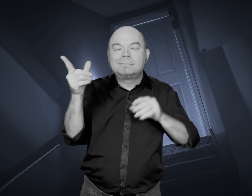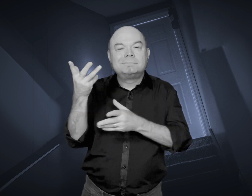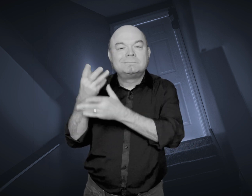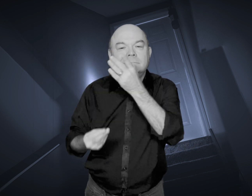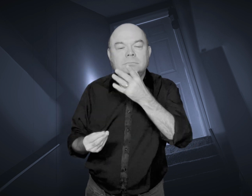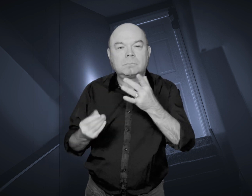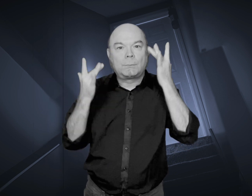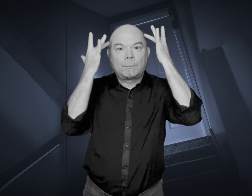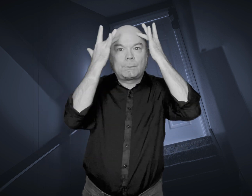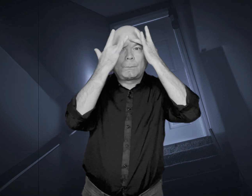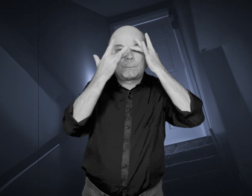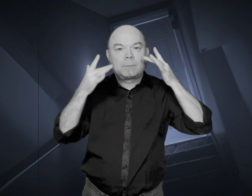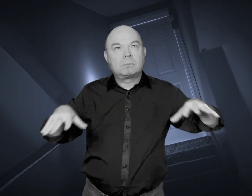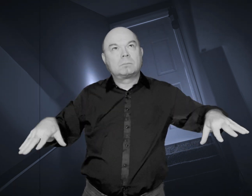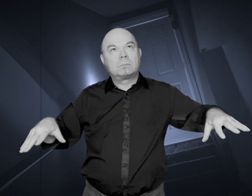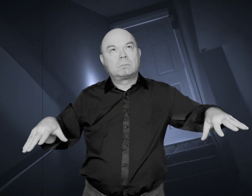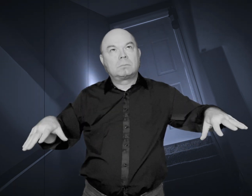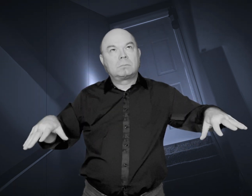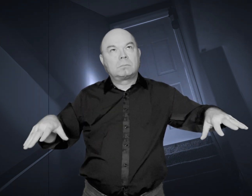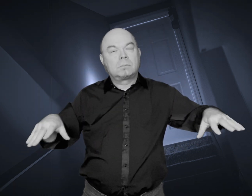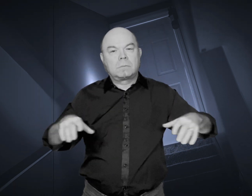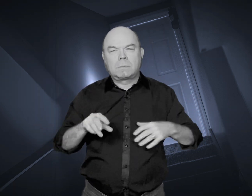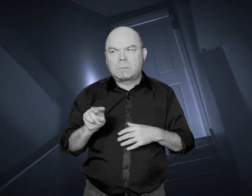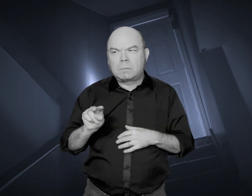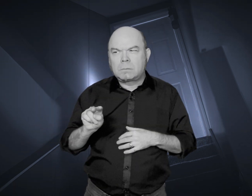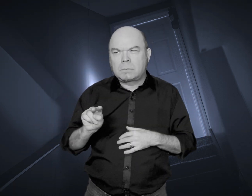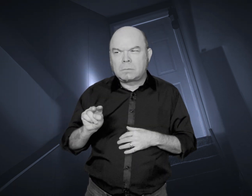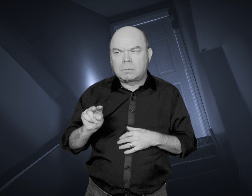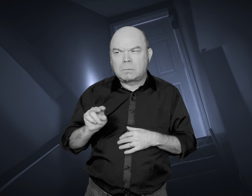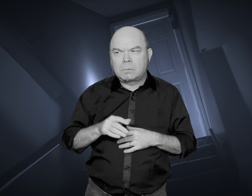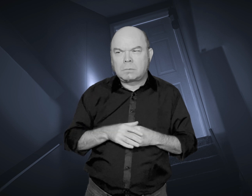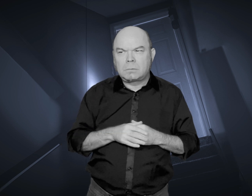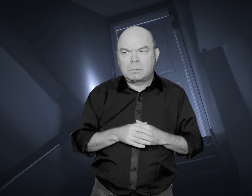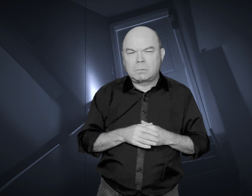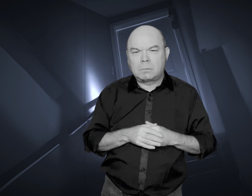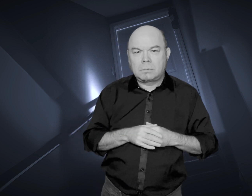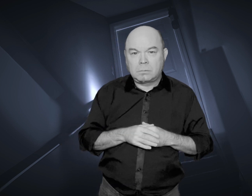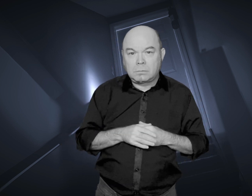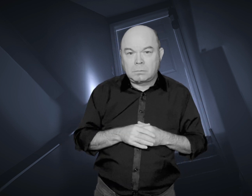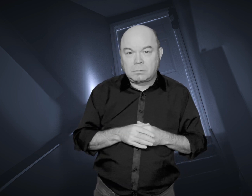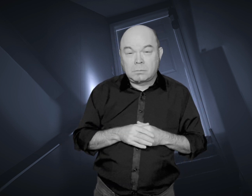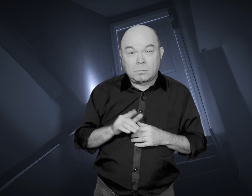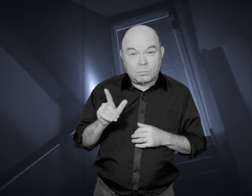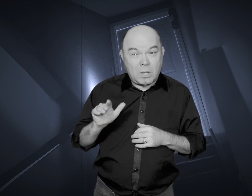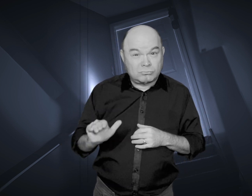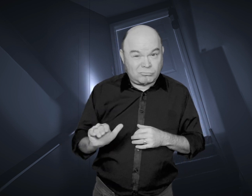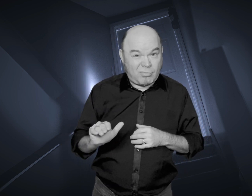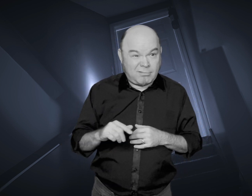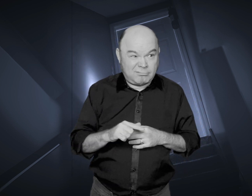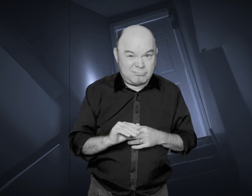It was clear the toymaker had passed away before completing his work. The family stood in the attic, feeling uneasy as they surveyed the toys and dolls.